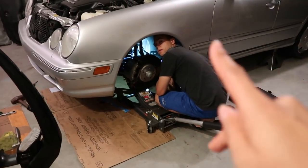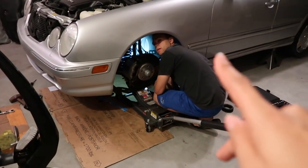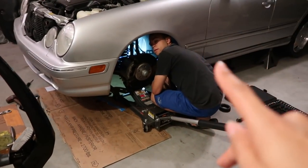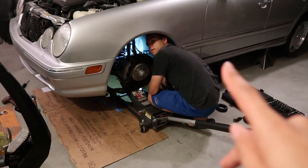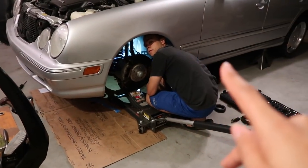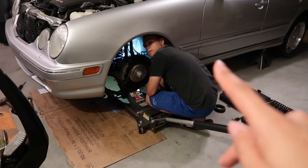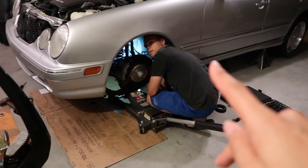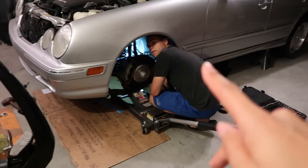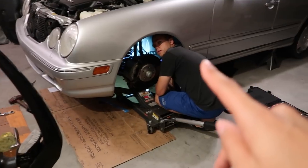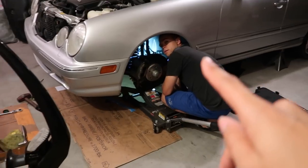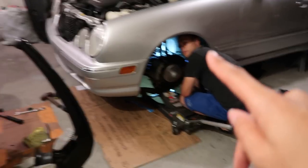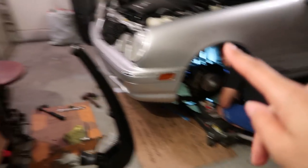E: Okay